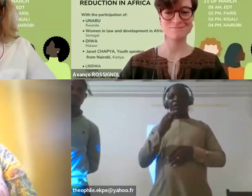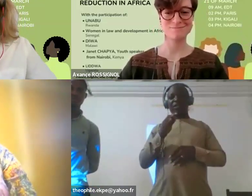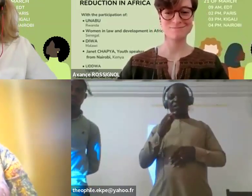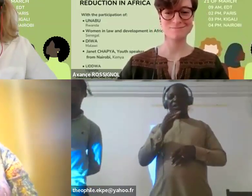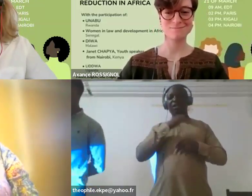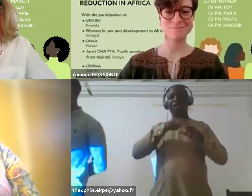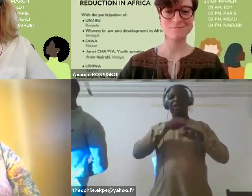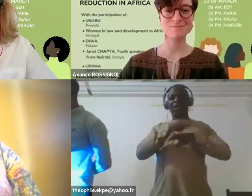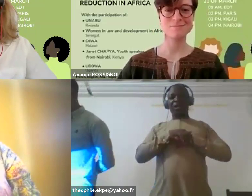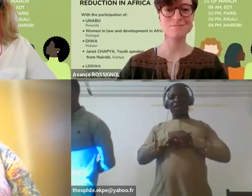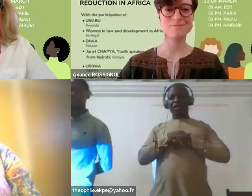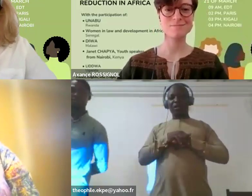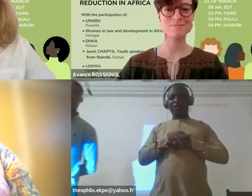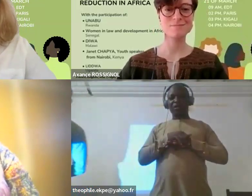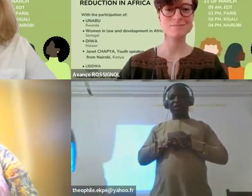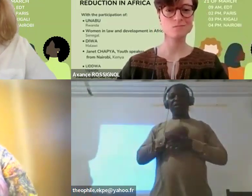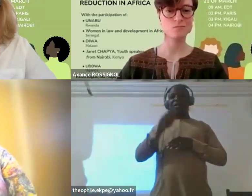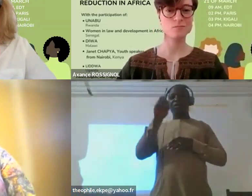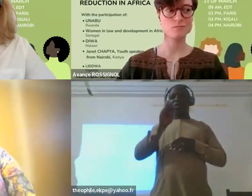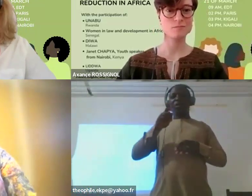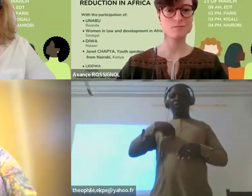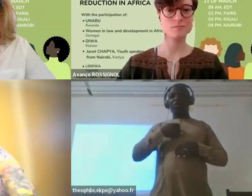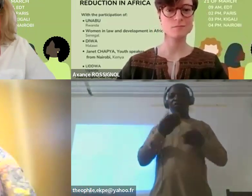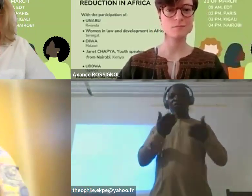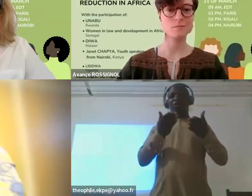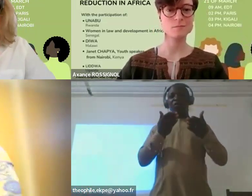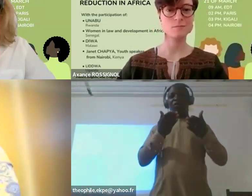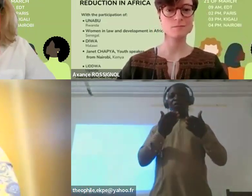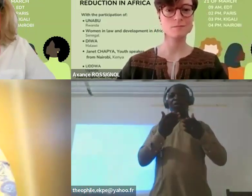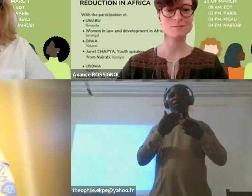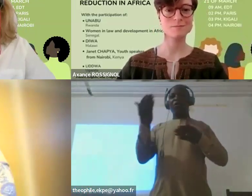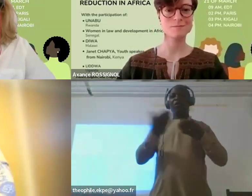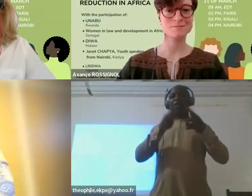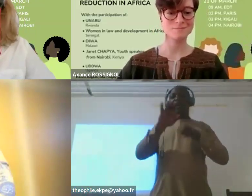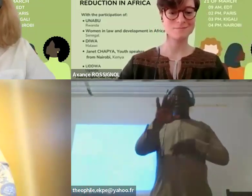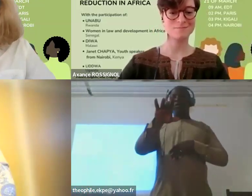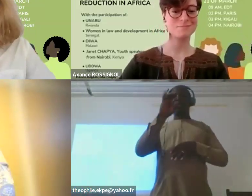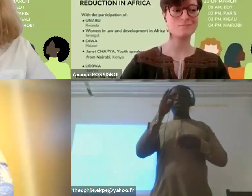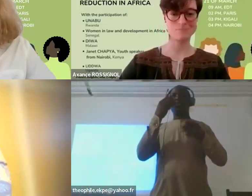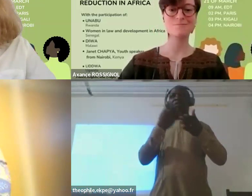So we invite you to choose the right interpretation channel.